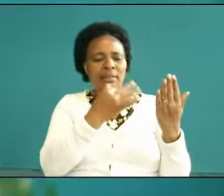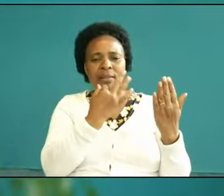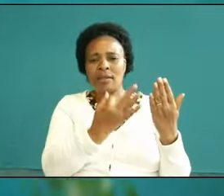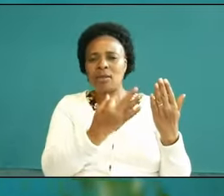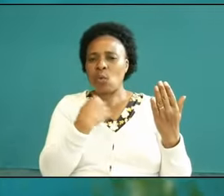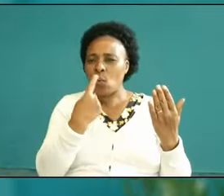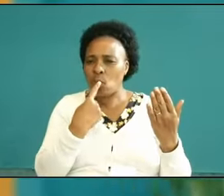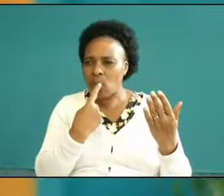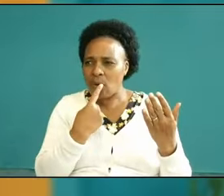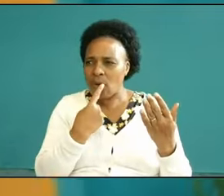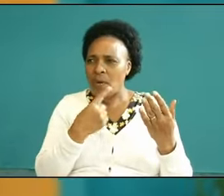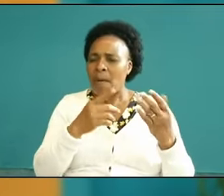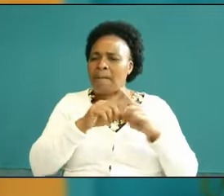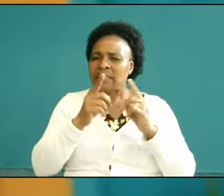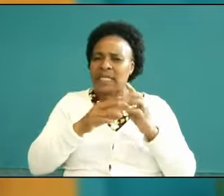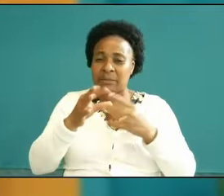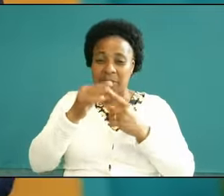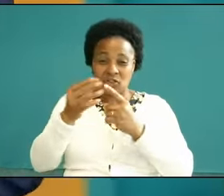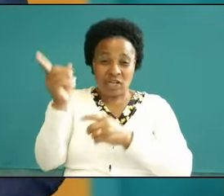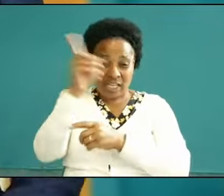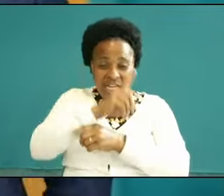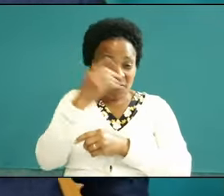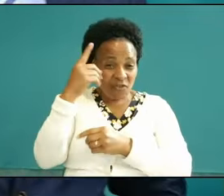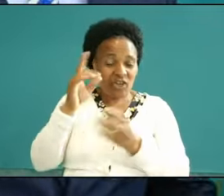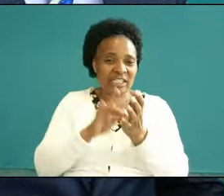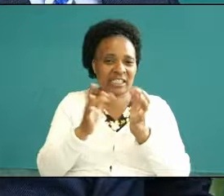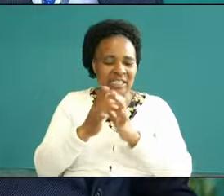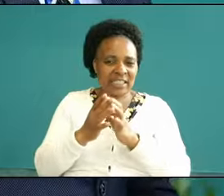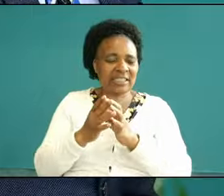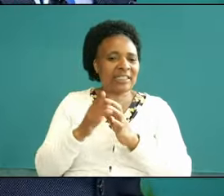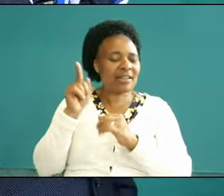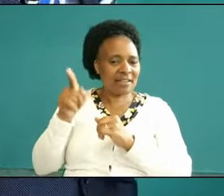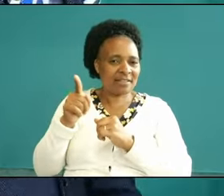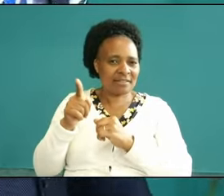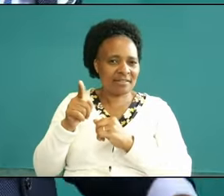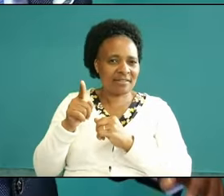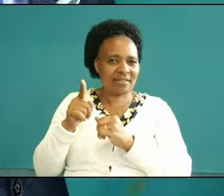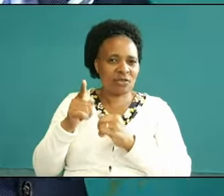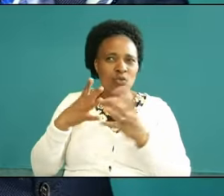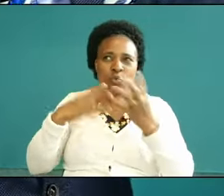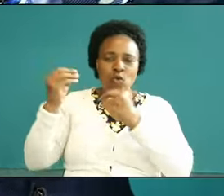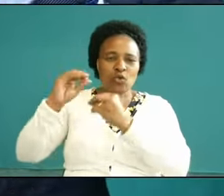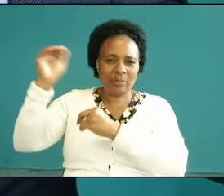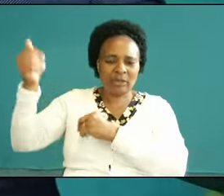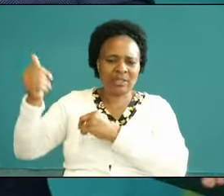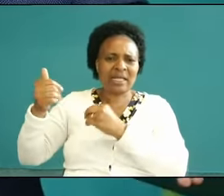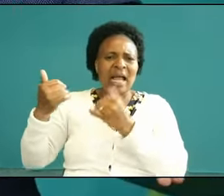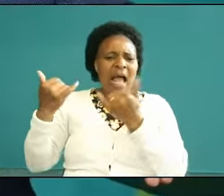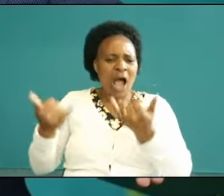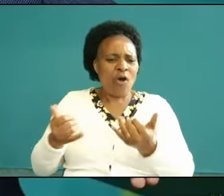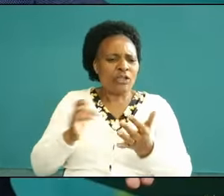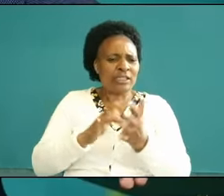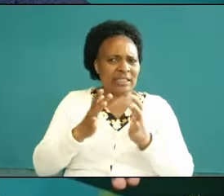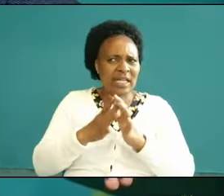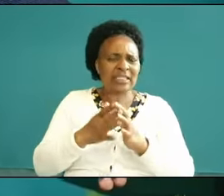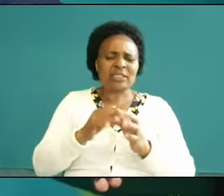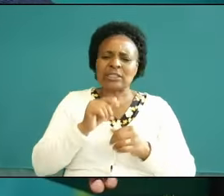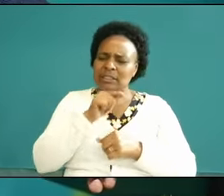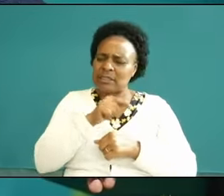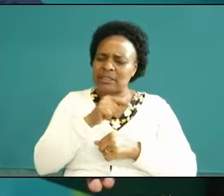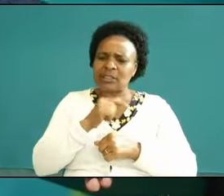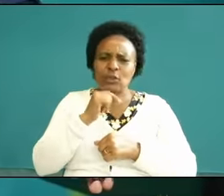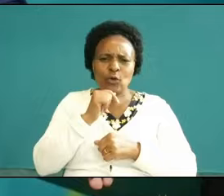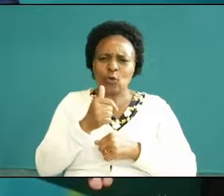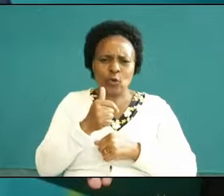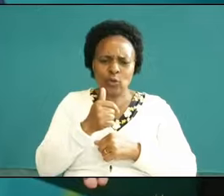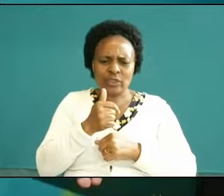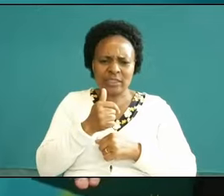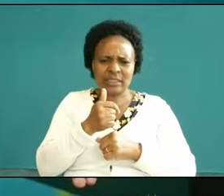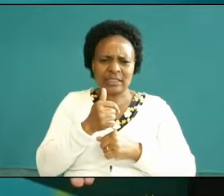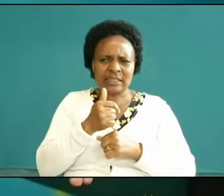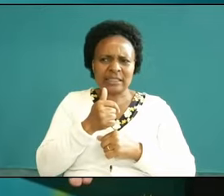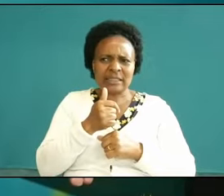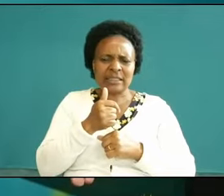or a very special day for Jesus Kum this is how Jesus looks like he is not a good guy what method